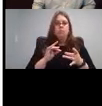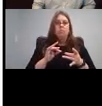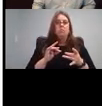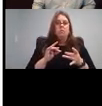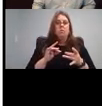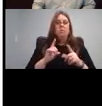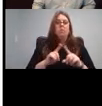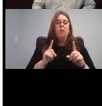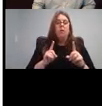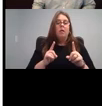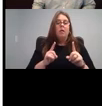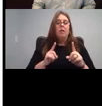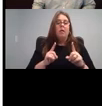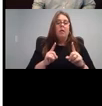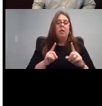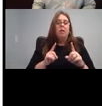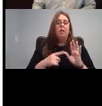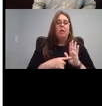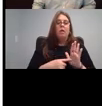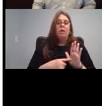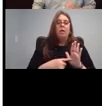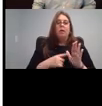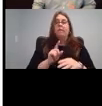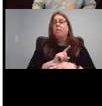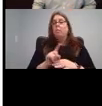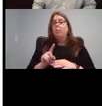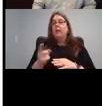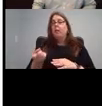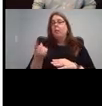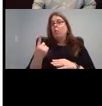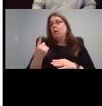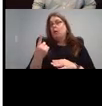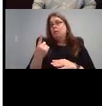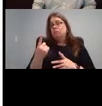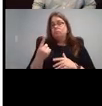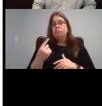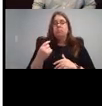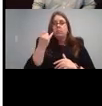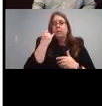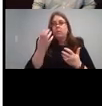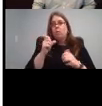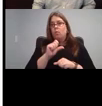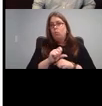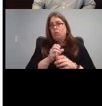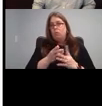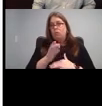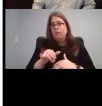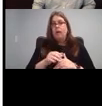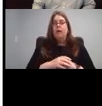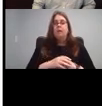So for a given, so for week one, if you wanted to work your way through it. This is one story.